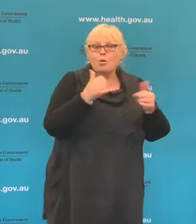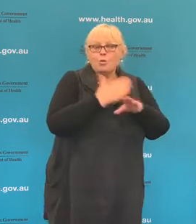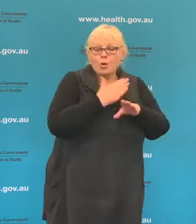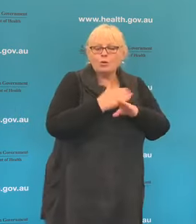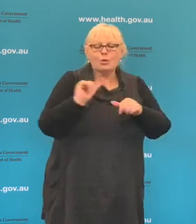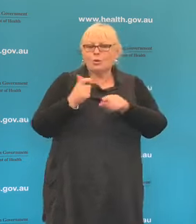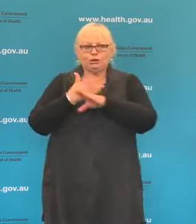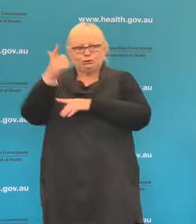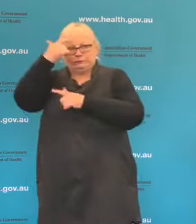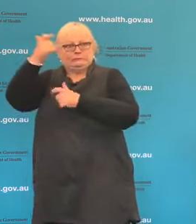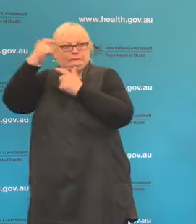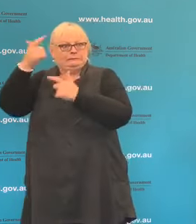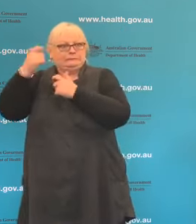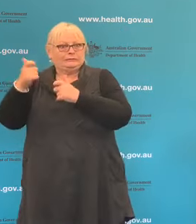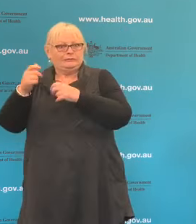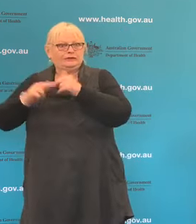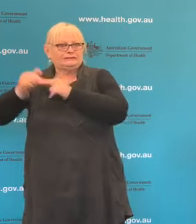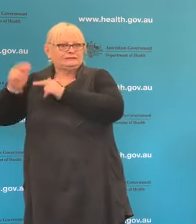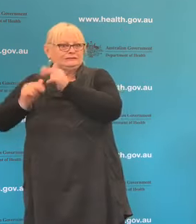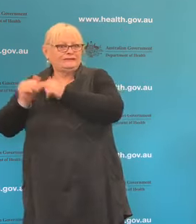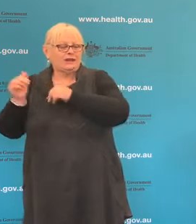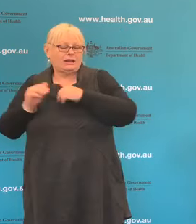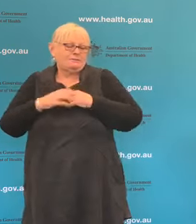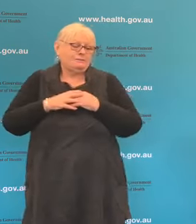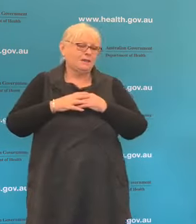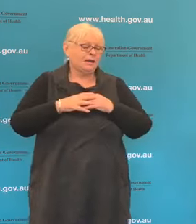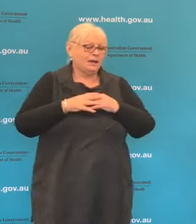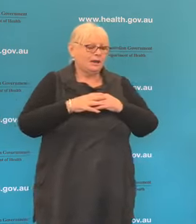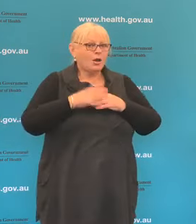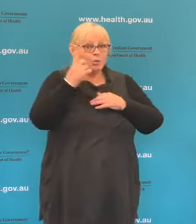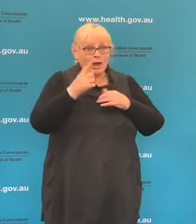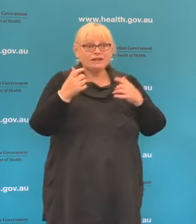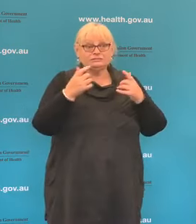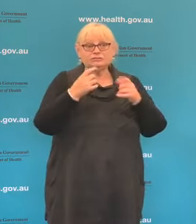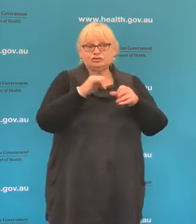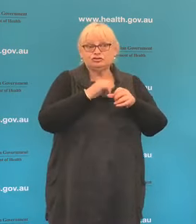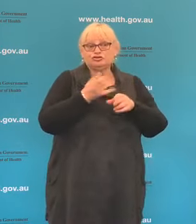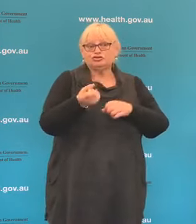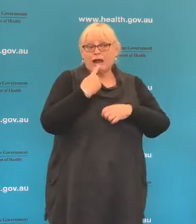are being developed over time. And one of the drugs which has had reports